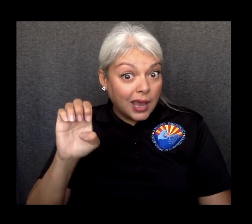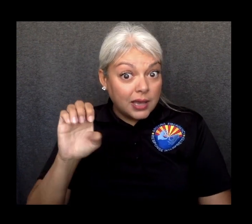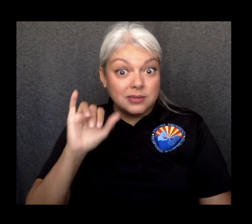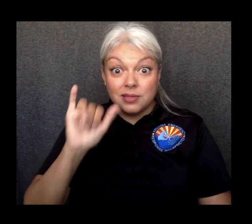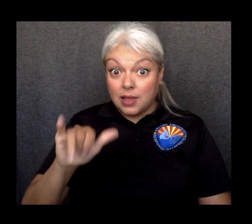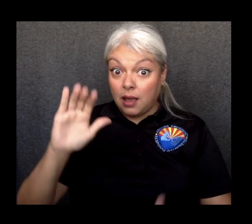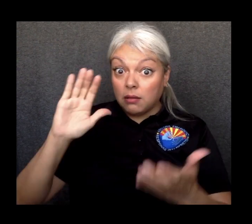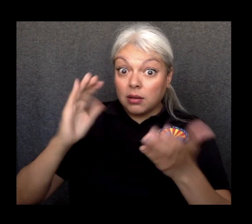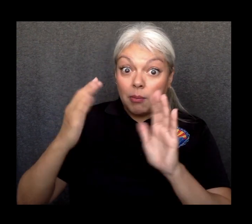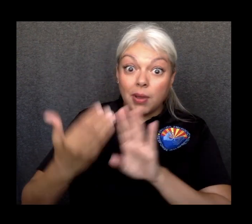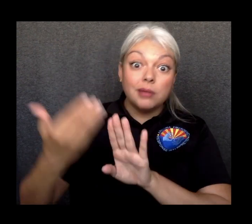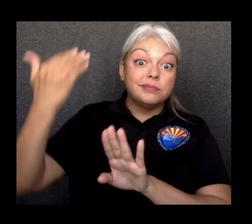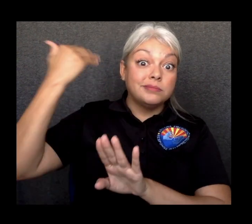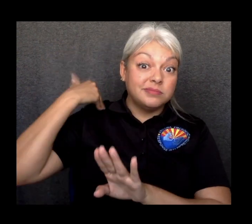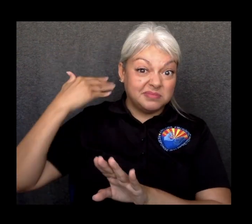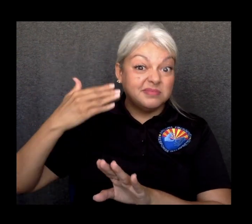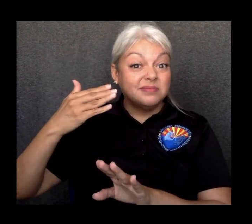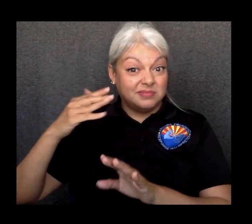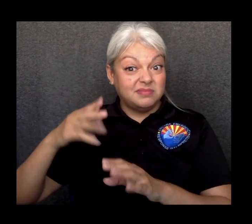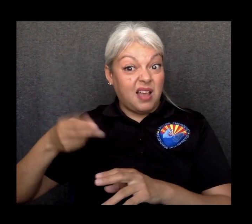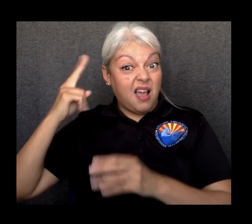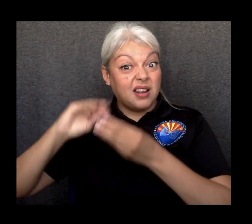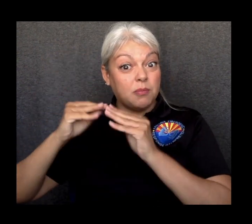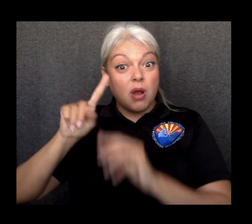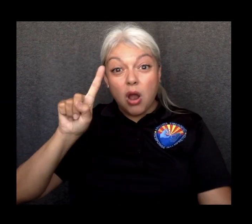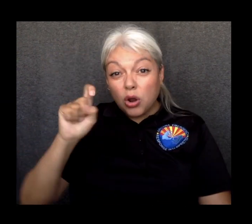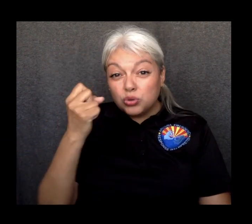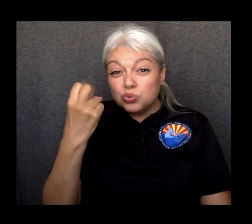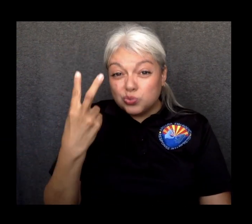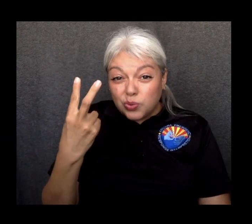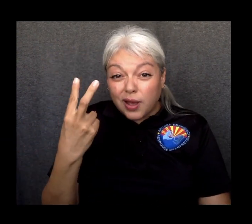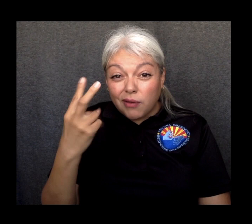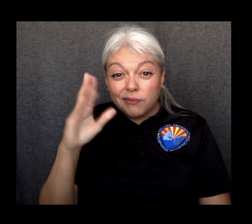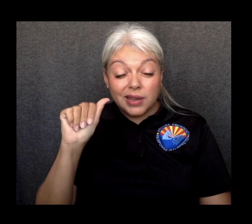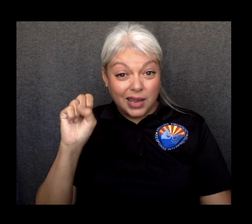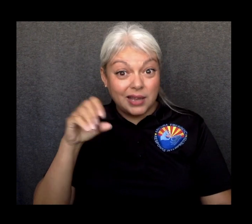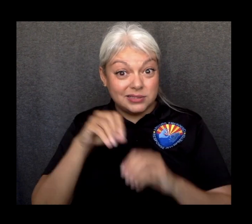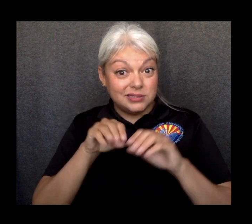Now this compares to a high of 112 earlier in the epidemic.